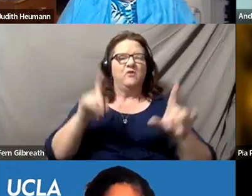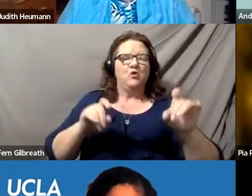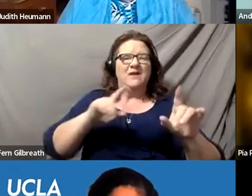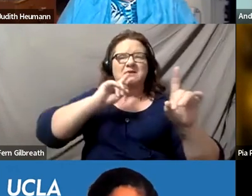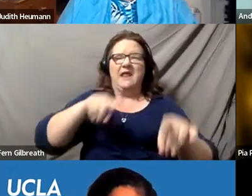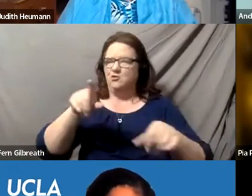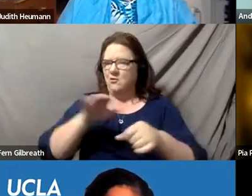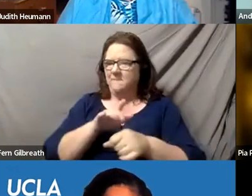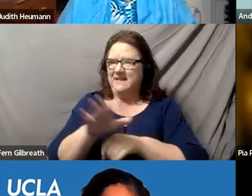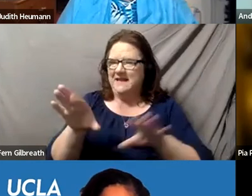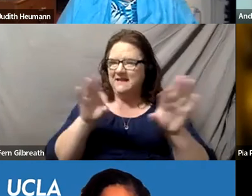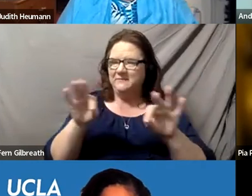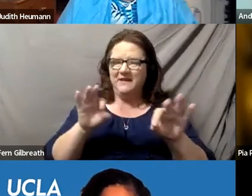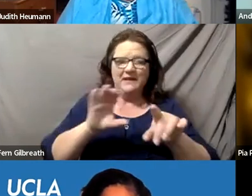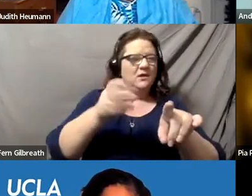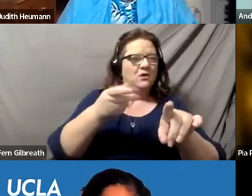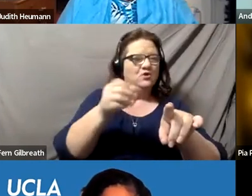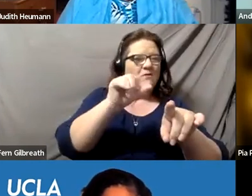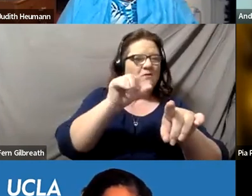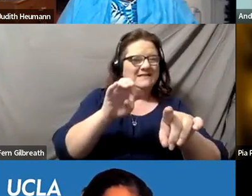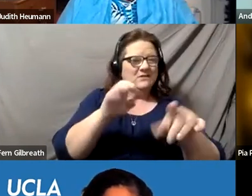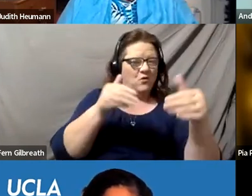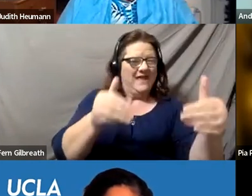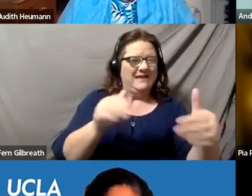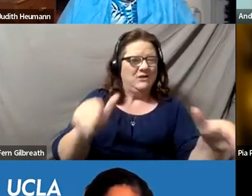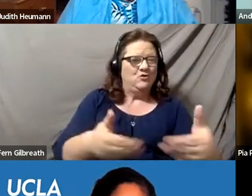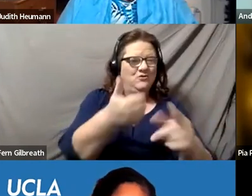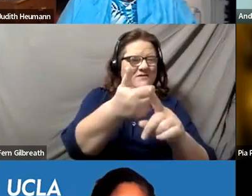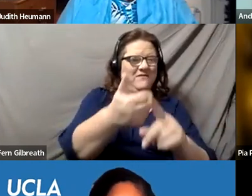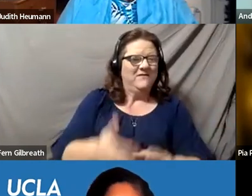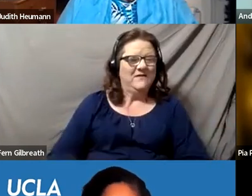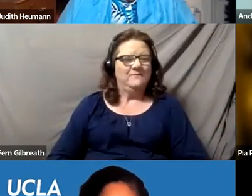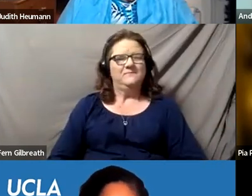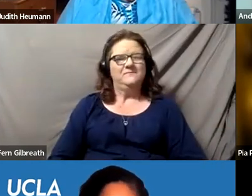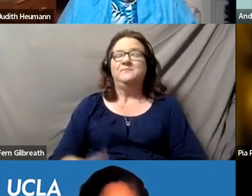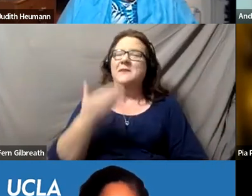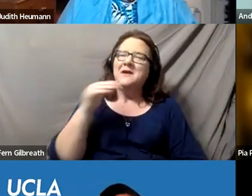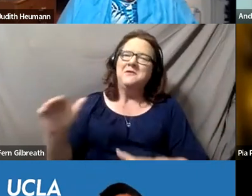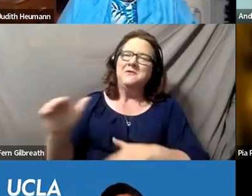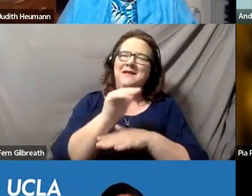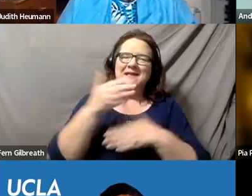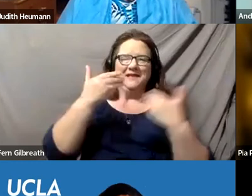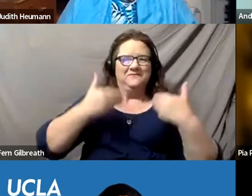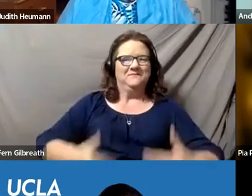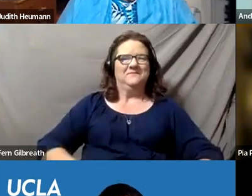Cherisse, would you like to introduce yourself? Good evening, everyone. This is Cherisse speaking.